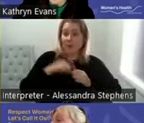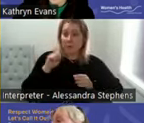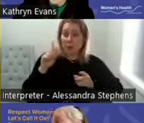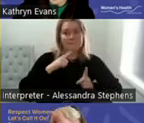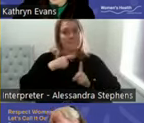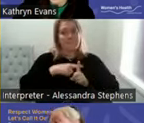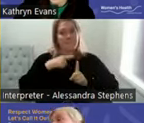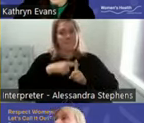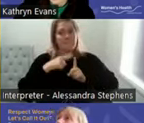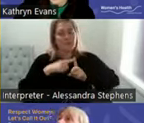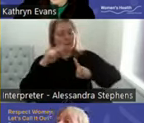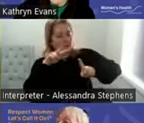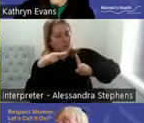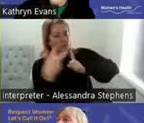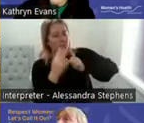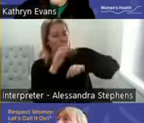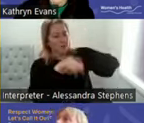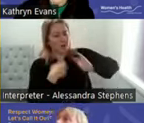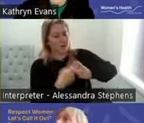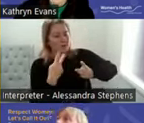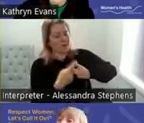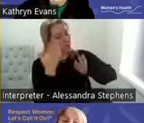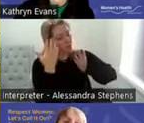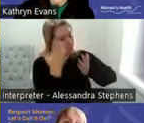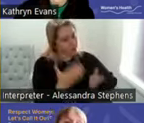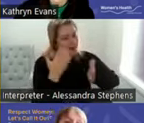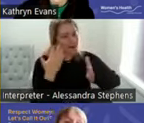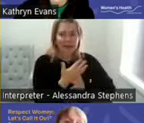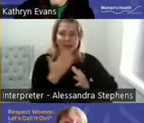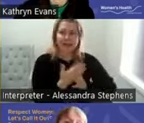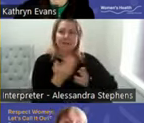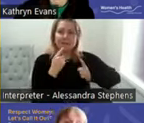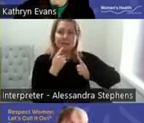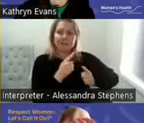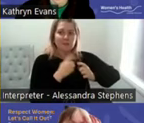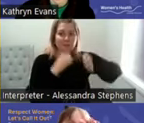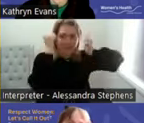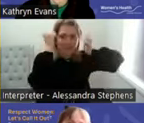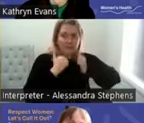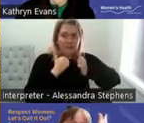pleasure, respect and access to evidence-based information about sexual education and consent.